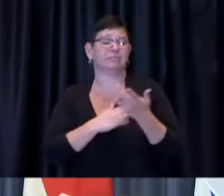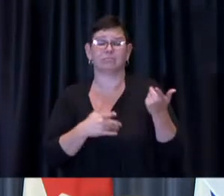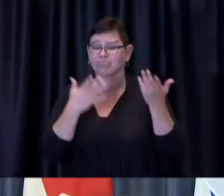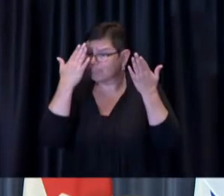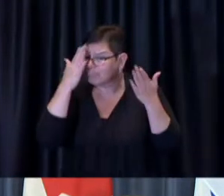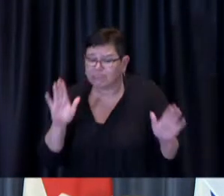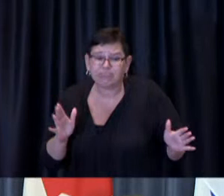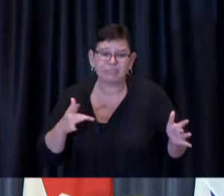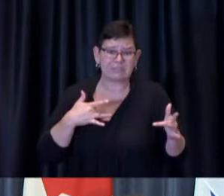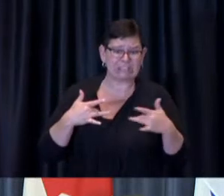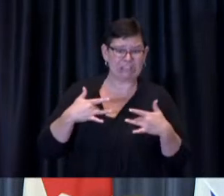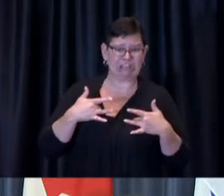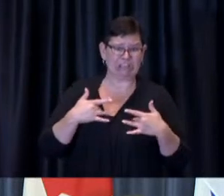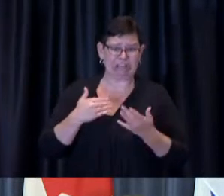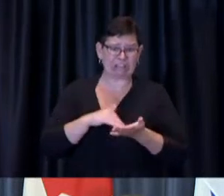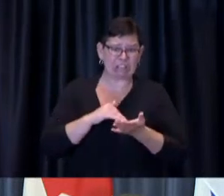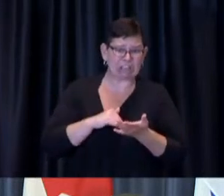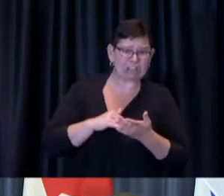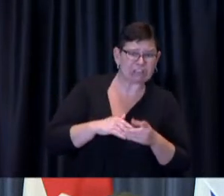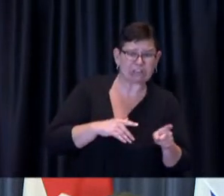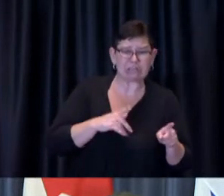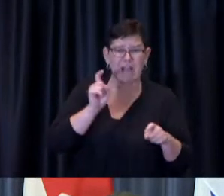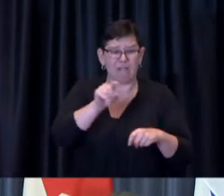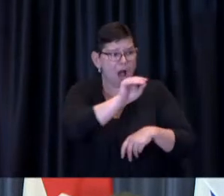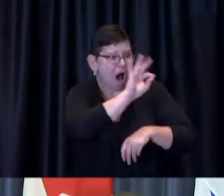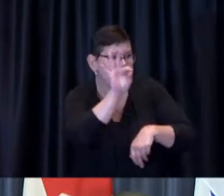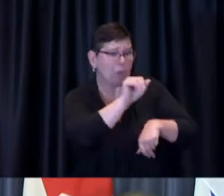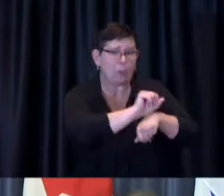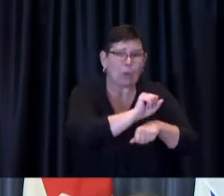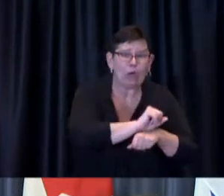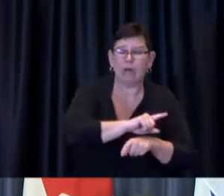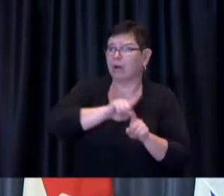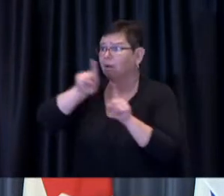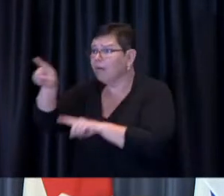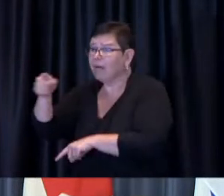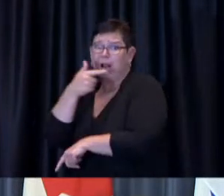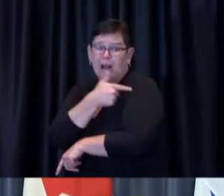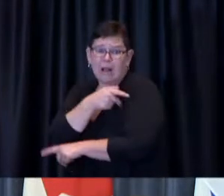things like time off work so that we have as has been said remedied that in the two principal ways